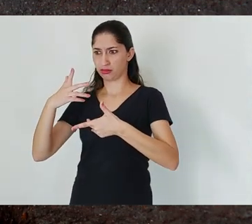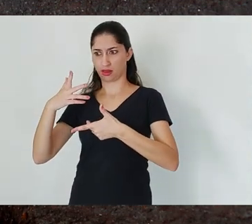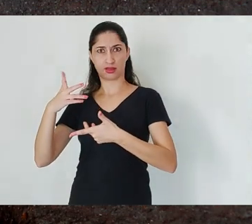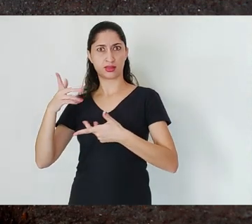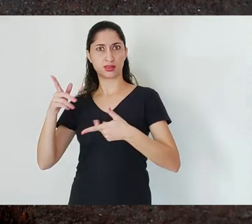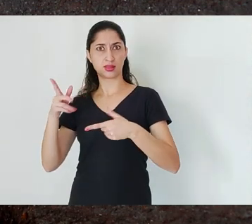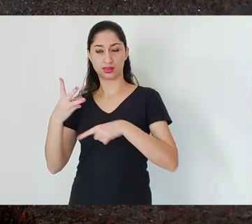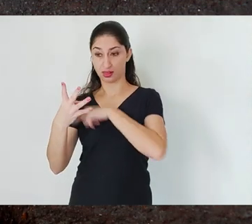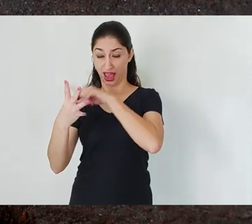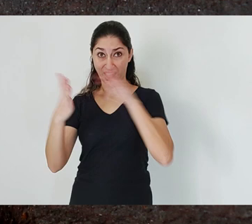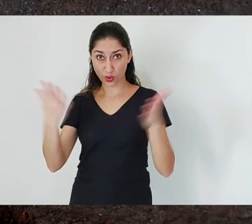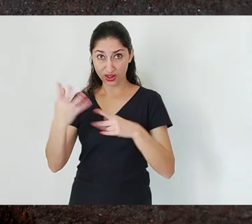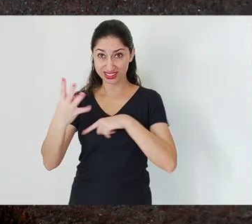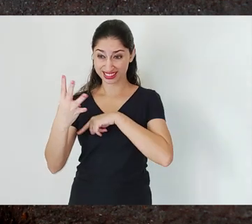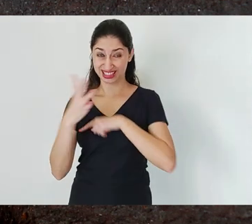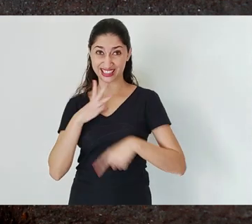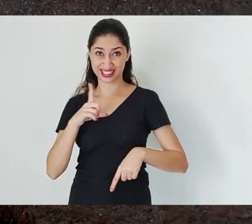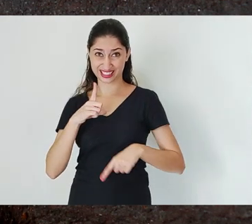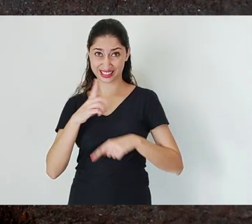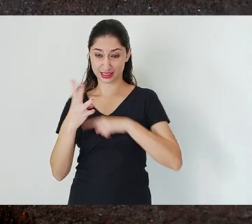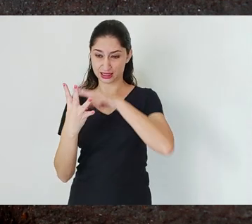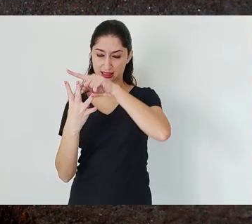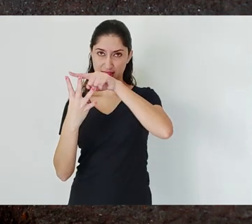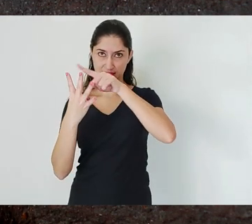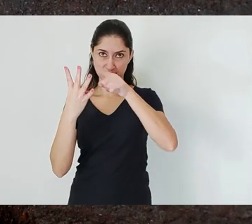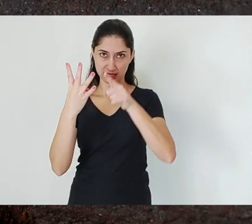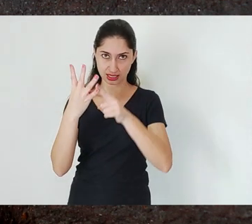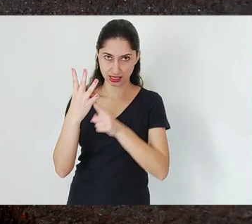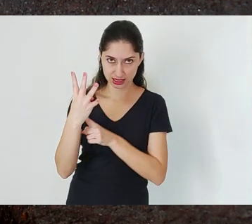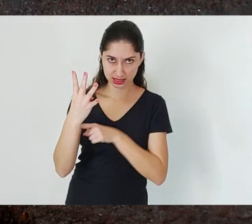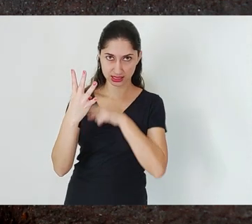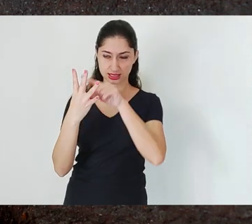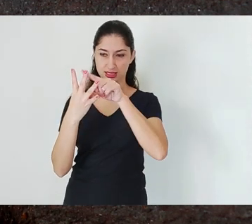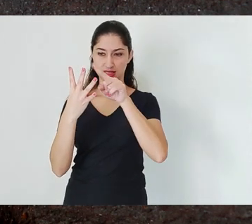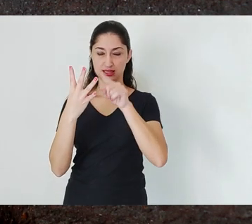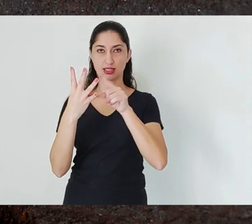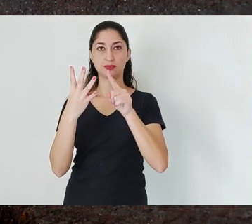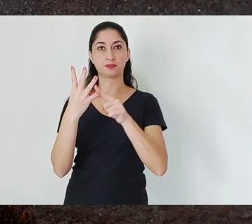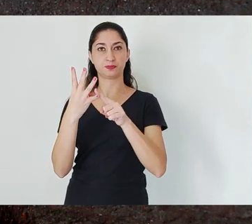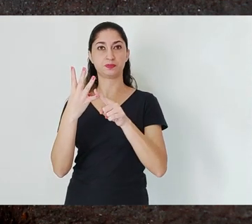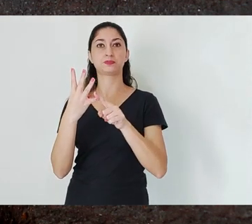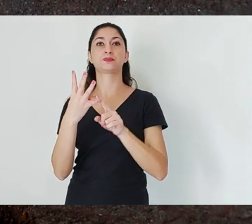important hydrographic basins, Piracicaba River basin, Velhas River basin and Paraopeba River basin,